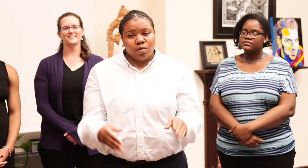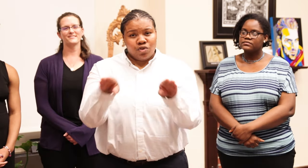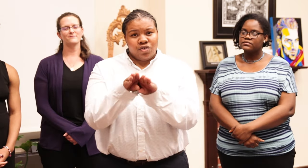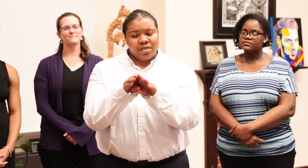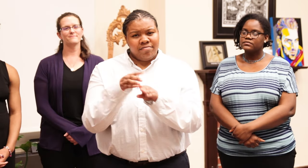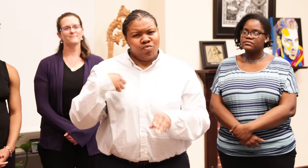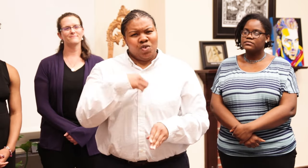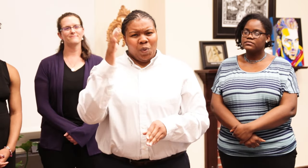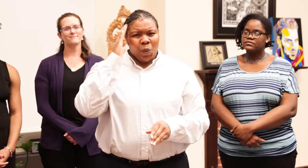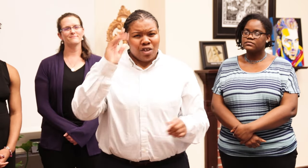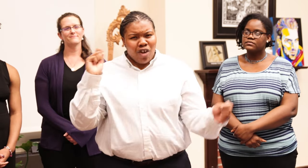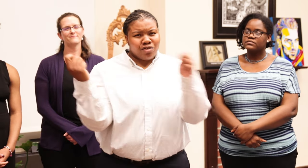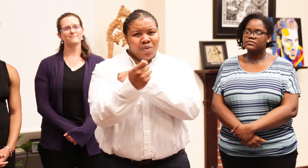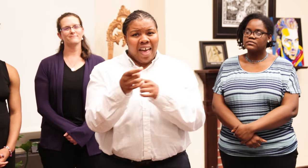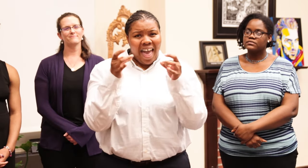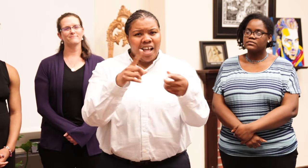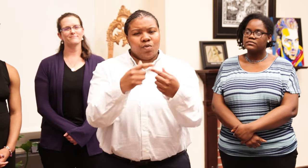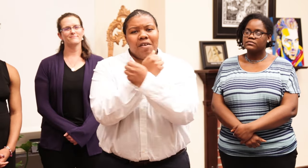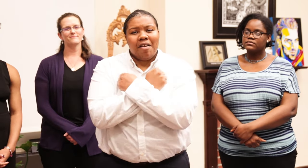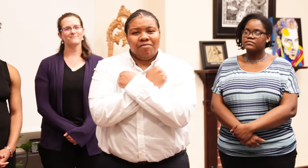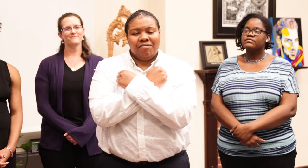In closing, we will collectively transform hate into love.